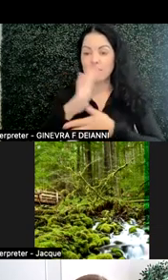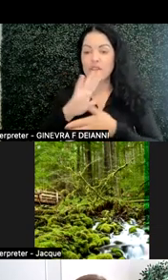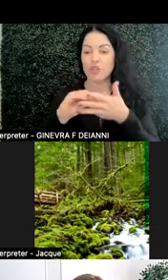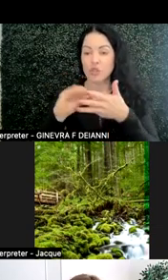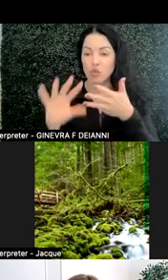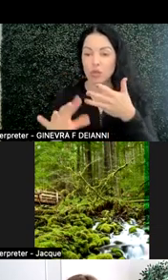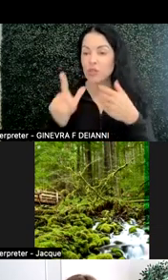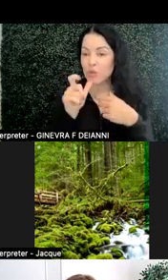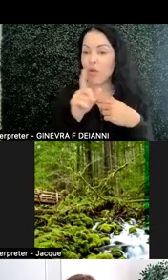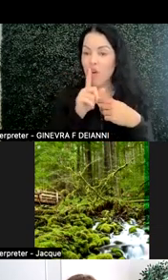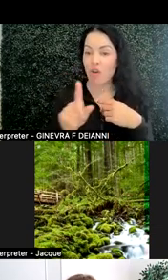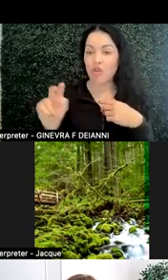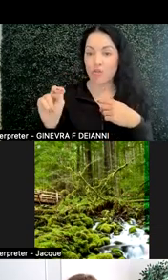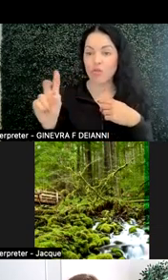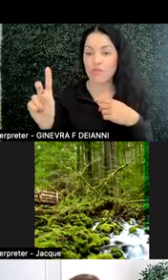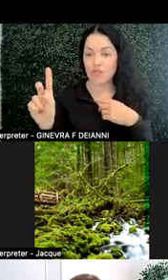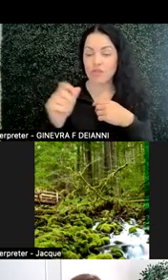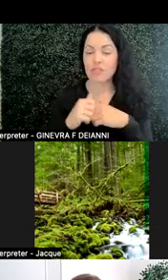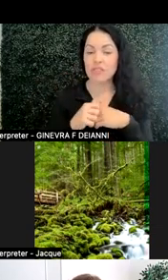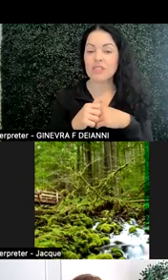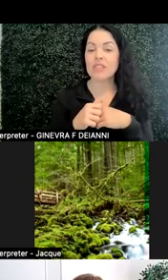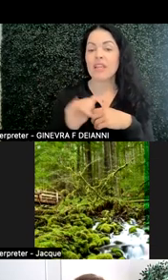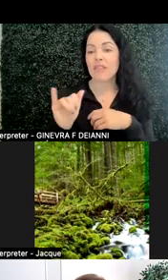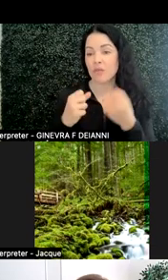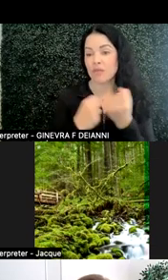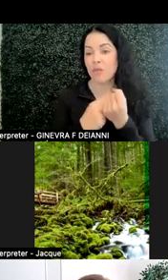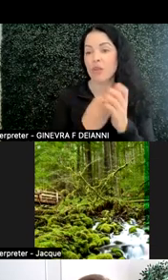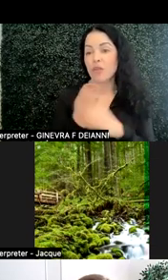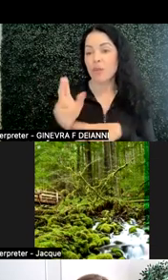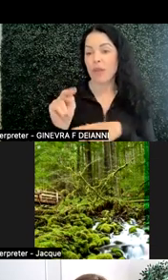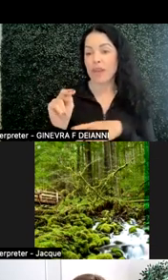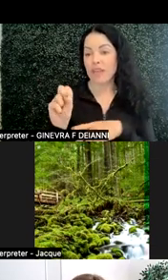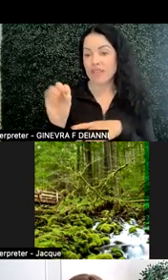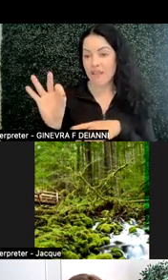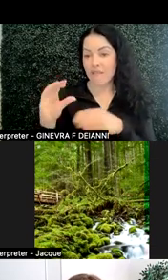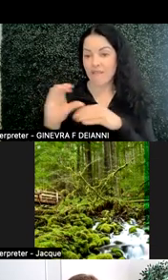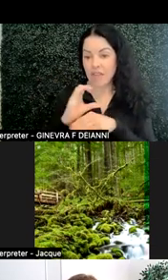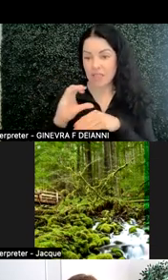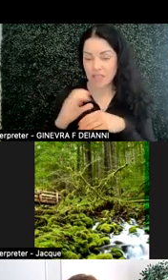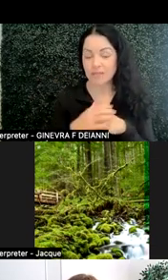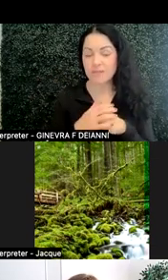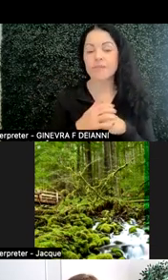And like I said, it has been supported through the National Science Foundation funding all of that.